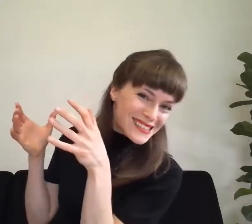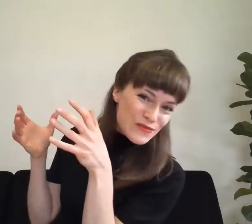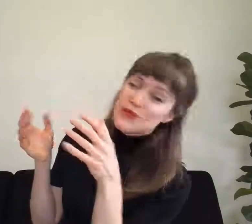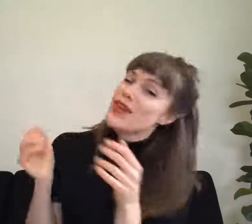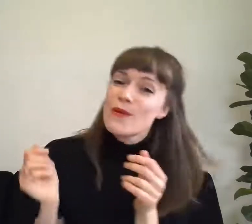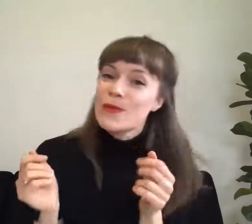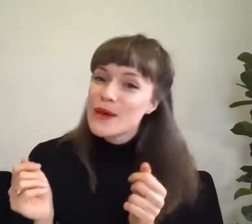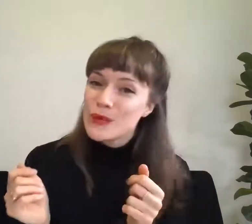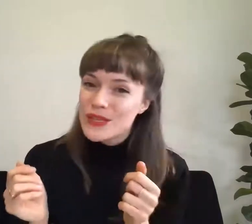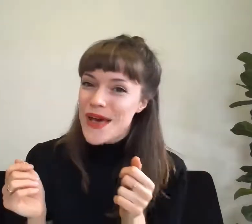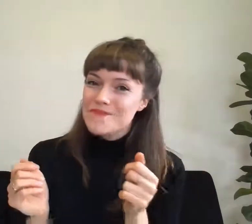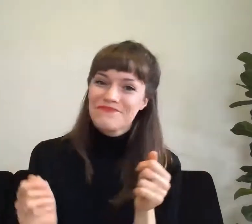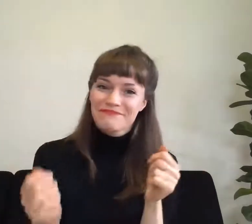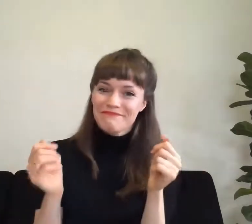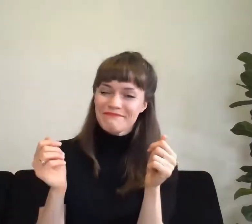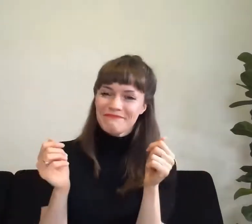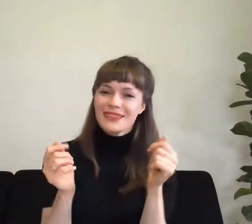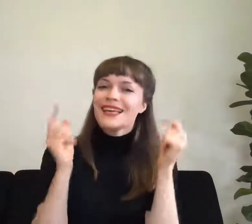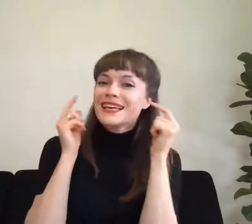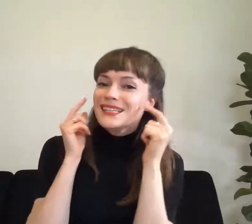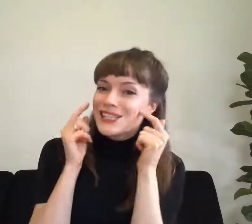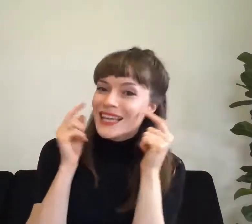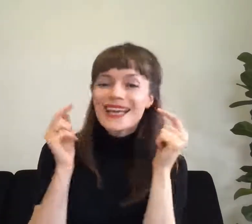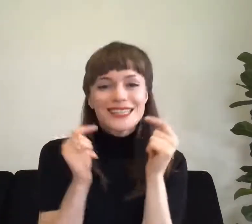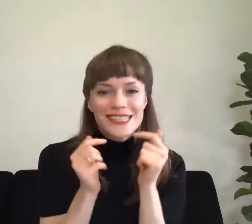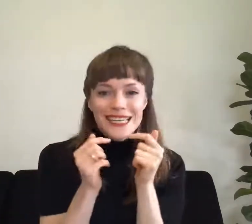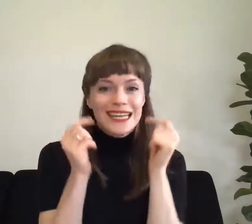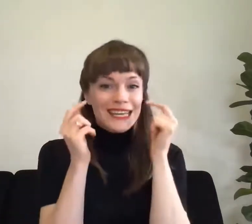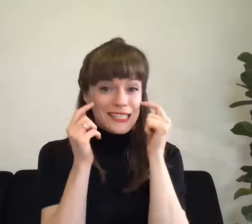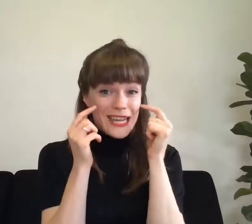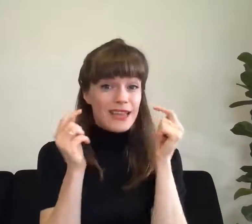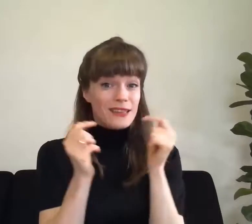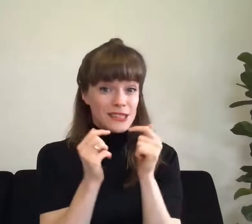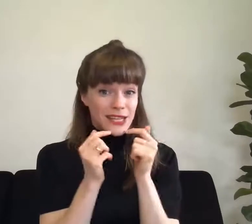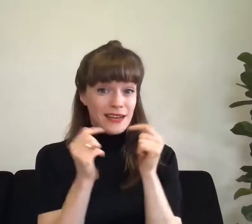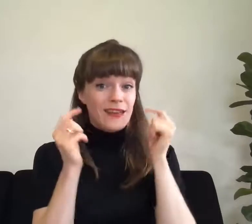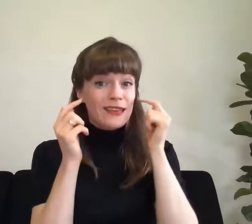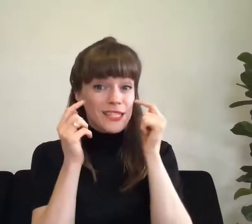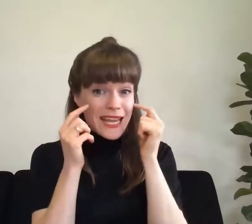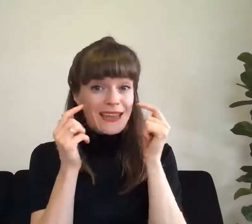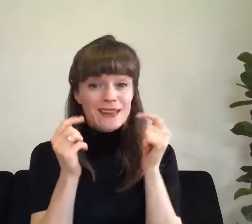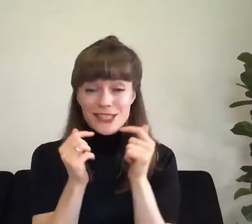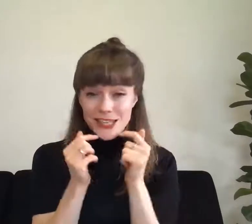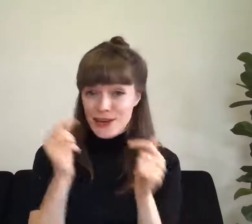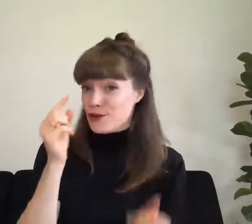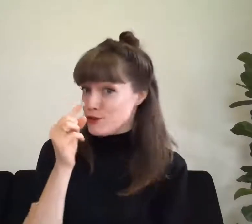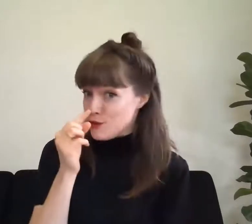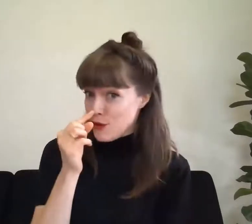Do that more time cheek chin, cheek chin, cheek chin, nose